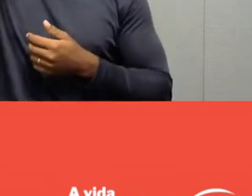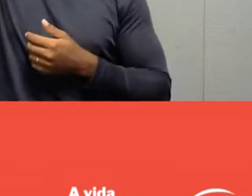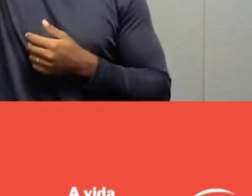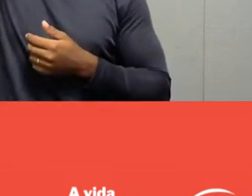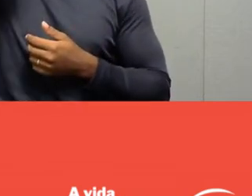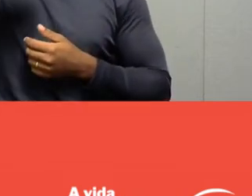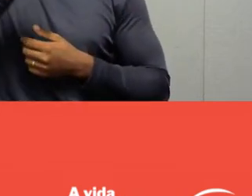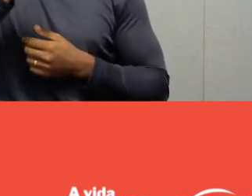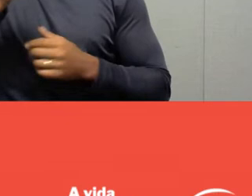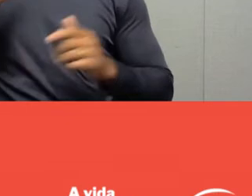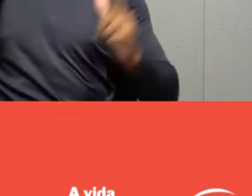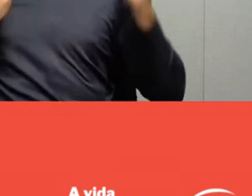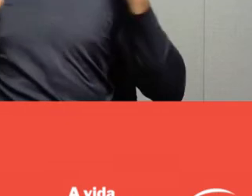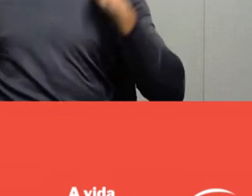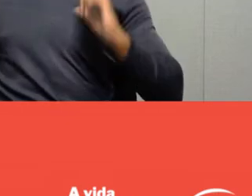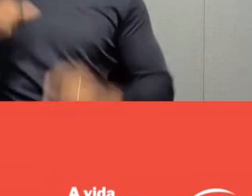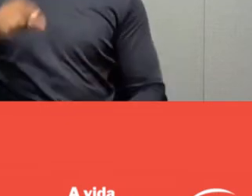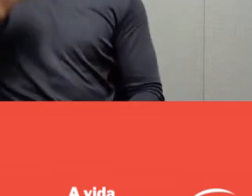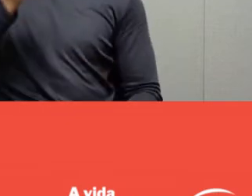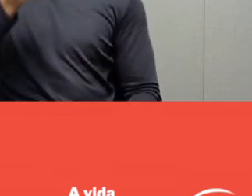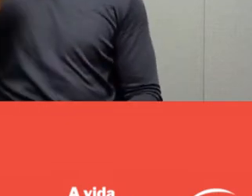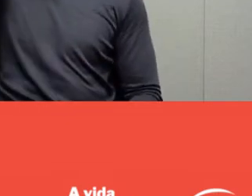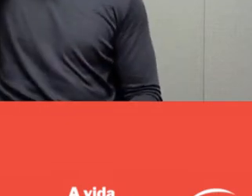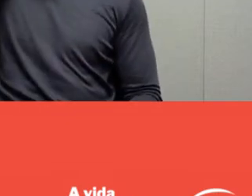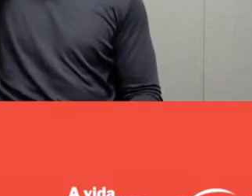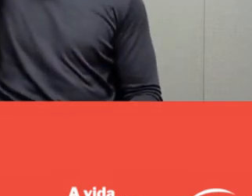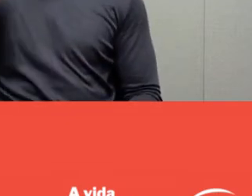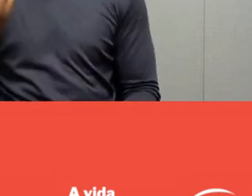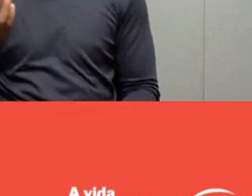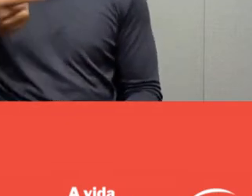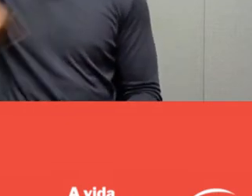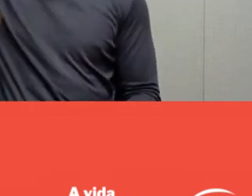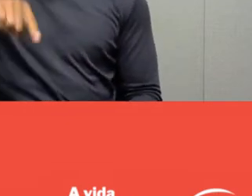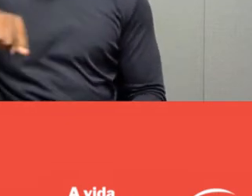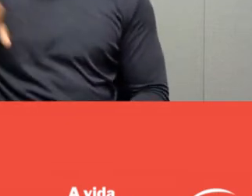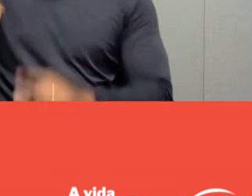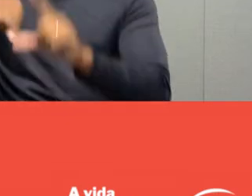When our choices are materialized in practice,